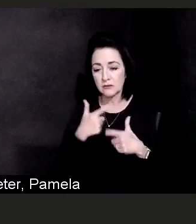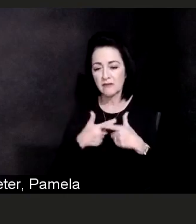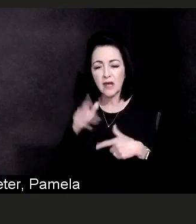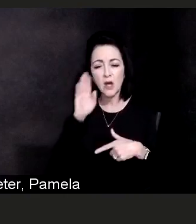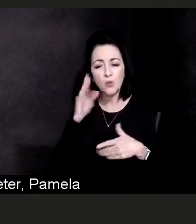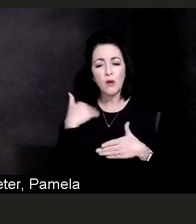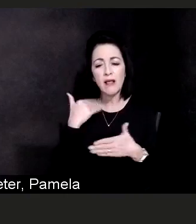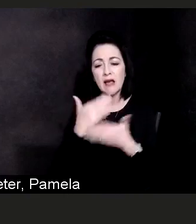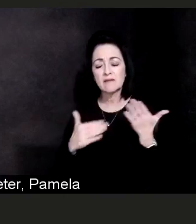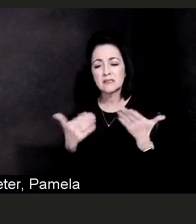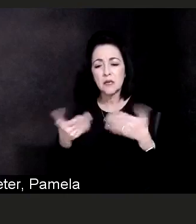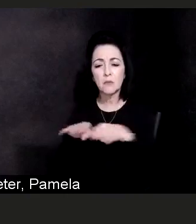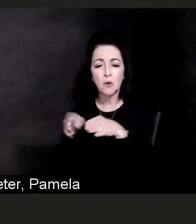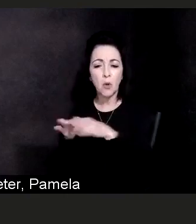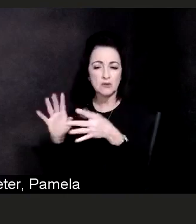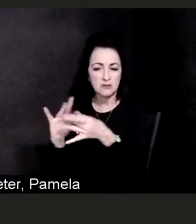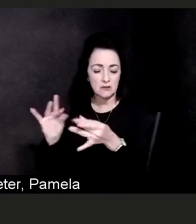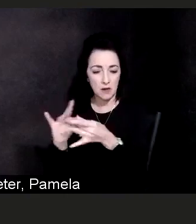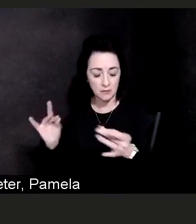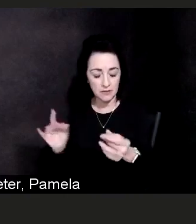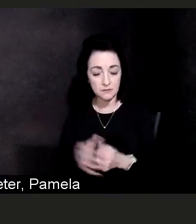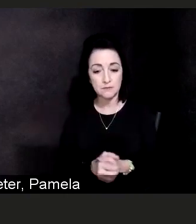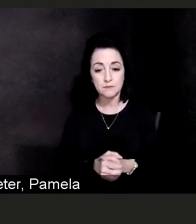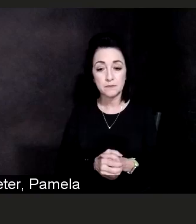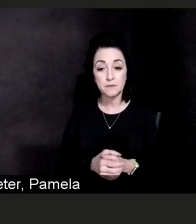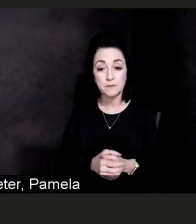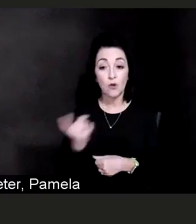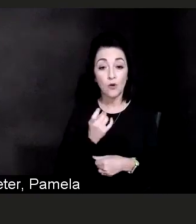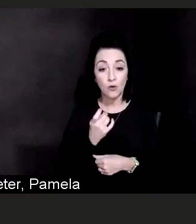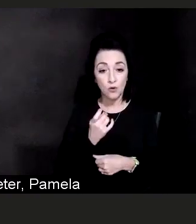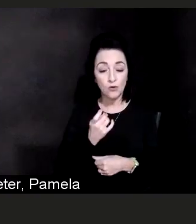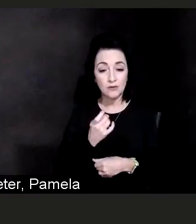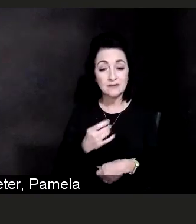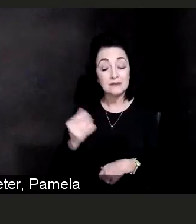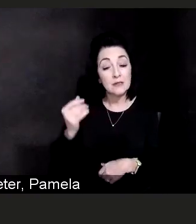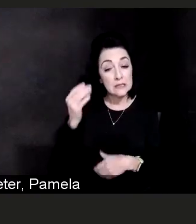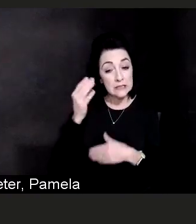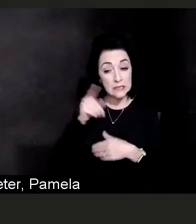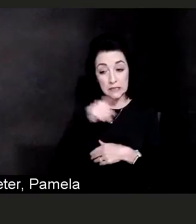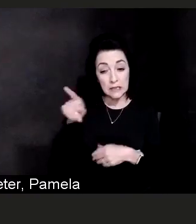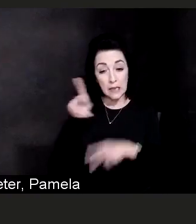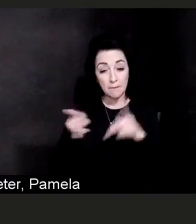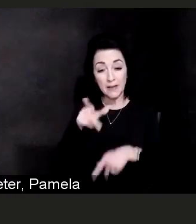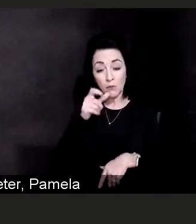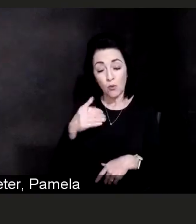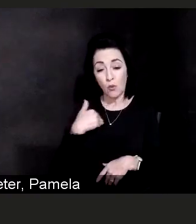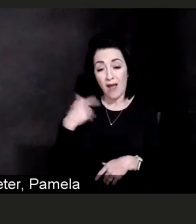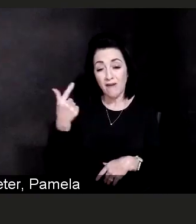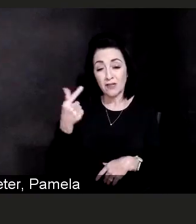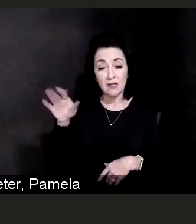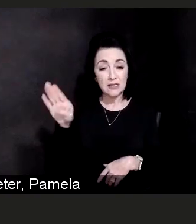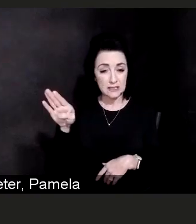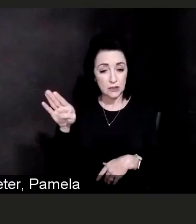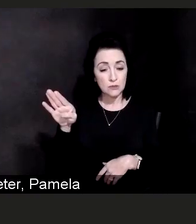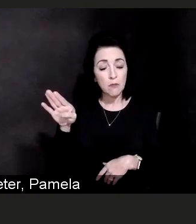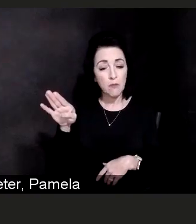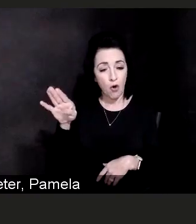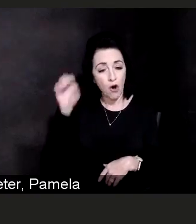One question is, should people who have had Guillain-Barre syndrome get the vaccine? We are not supposed to receive the flu vaccine